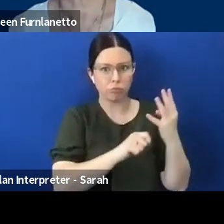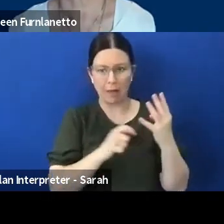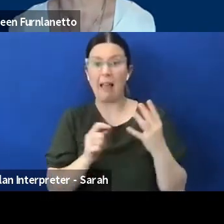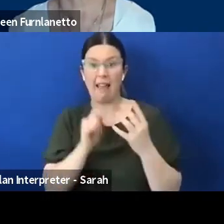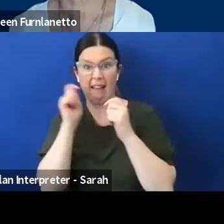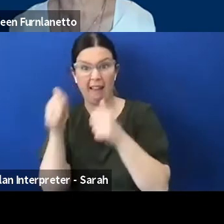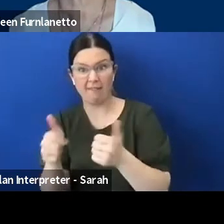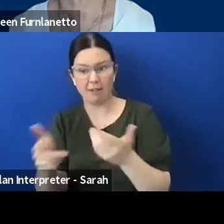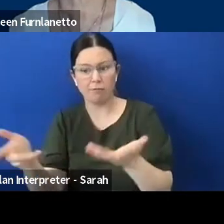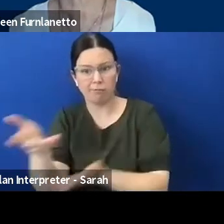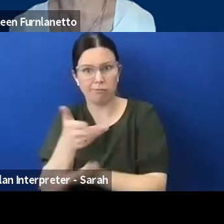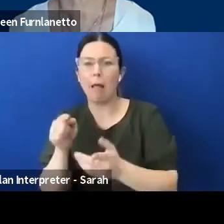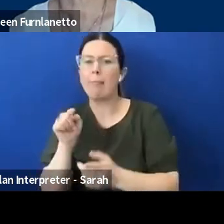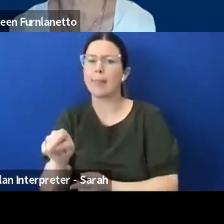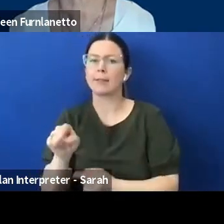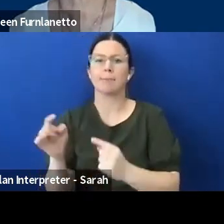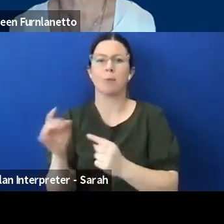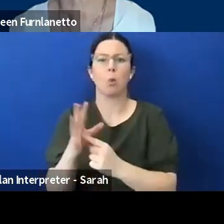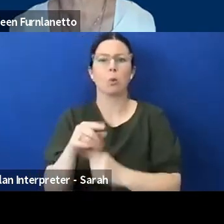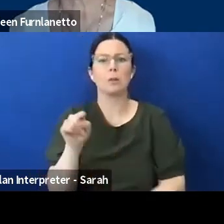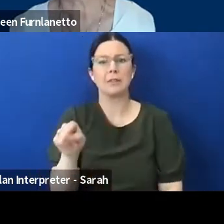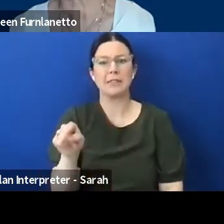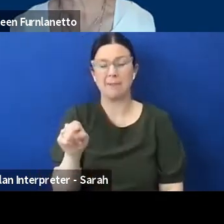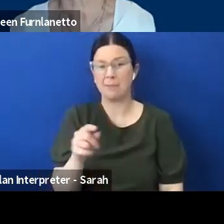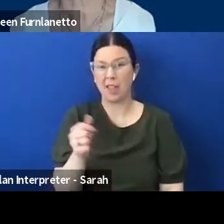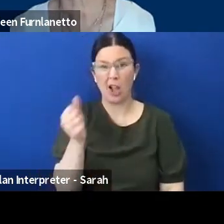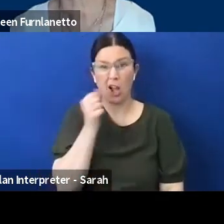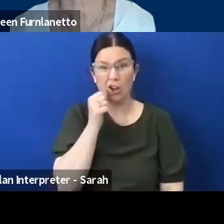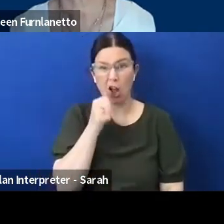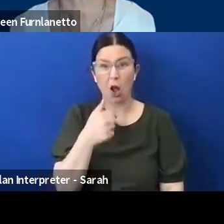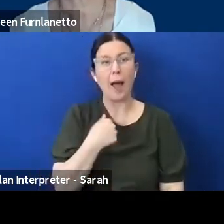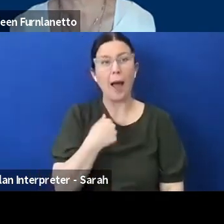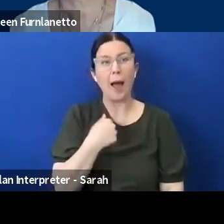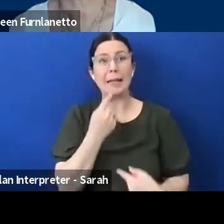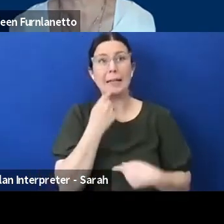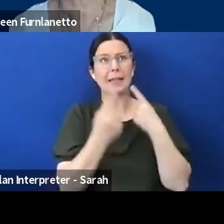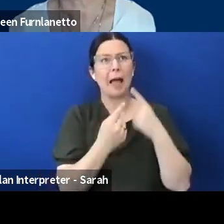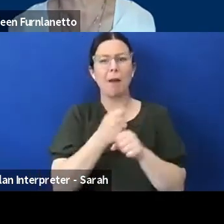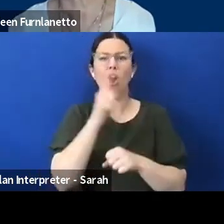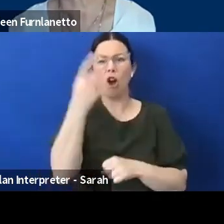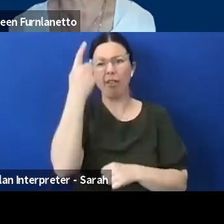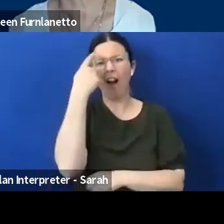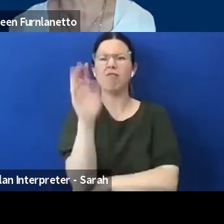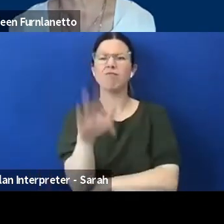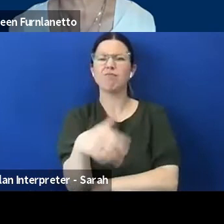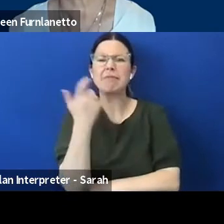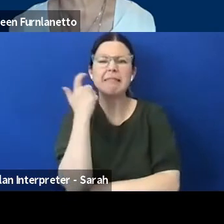now that all sounds very simplistic when you say it quickly but the reality is those three steps